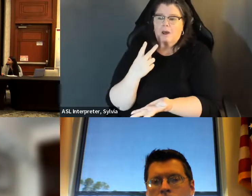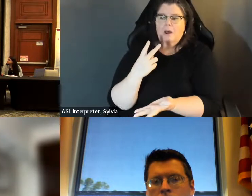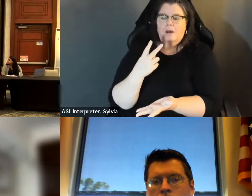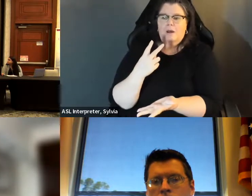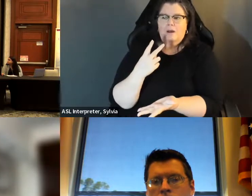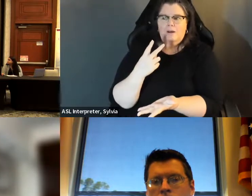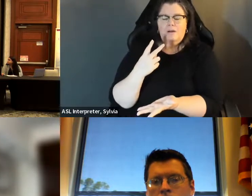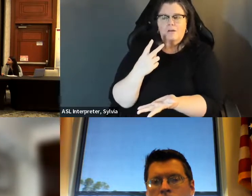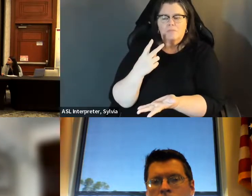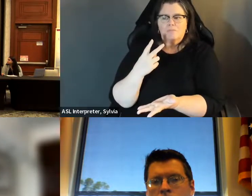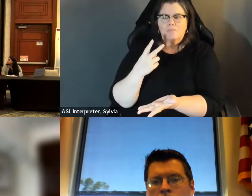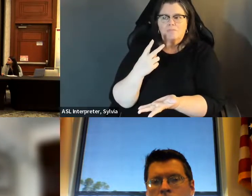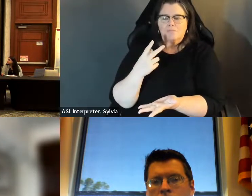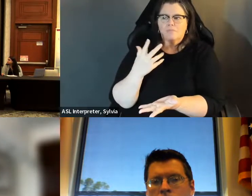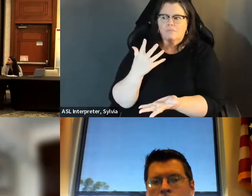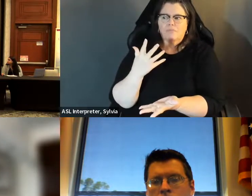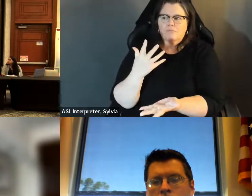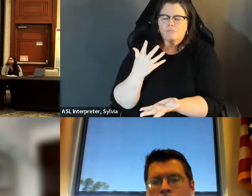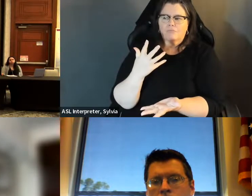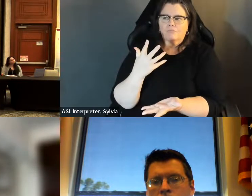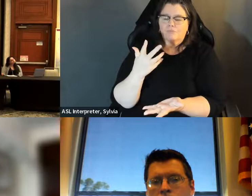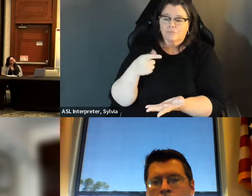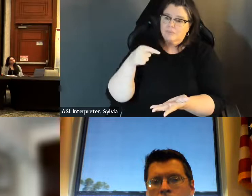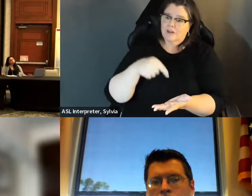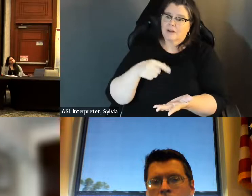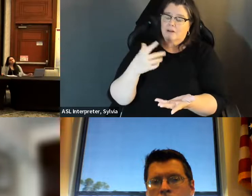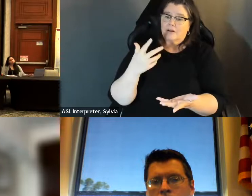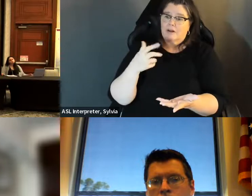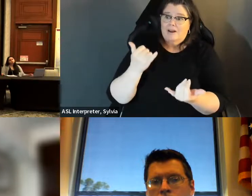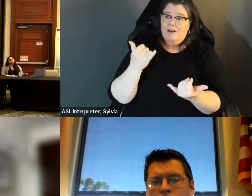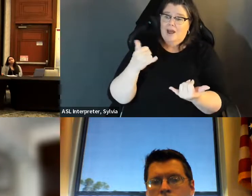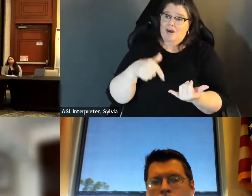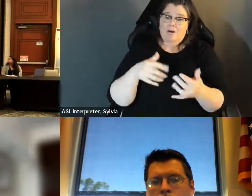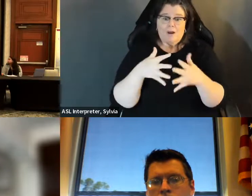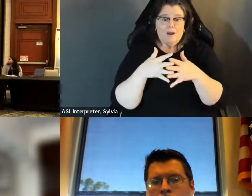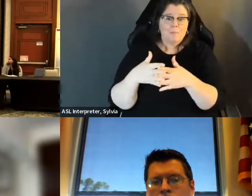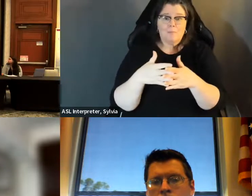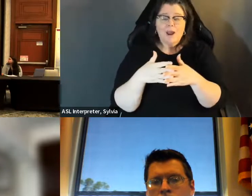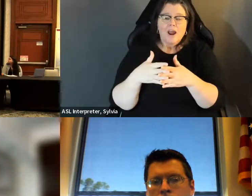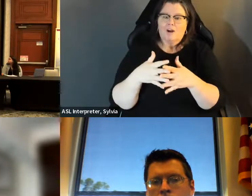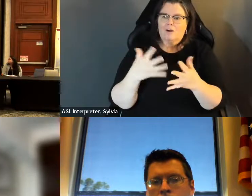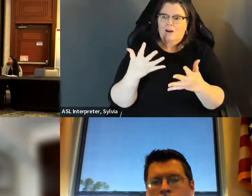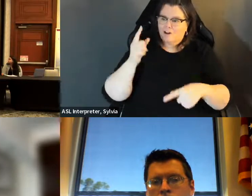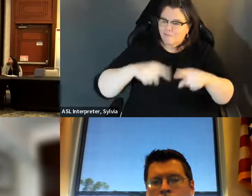I'll just say it plainly. What we are seeing is the panic driven by the diversity of America, the browning of